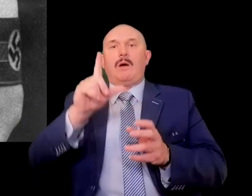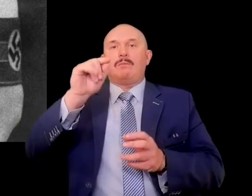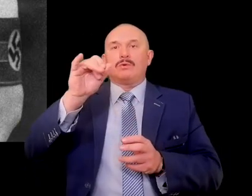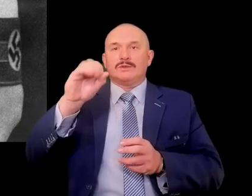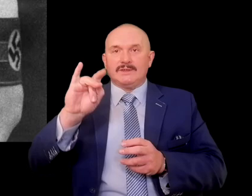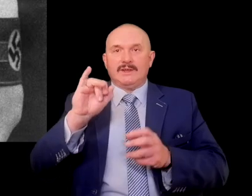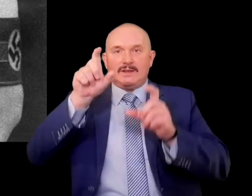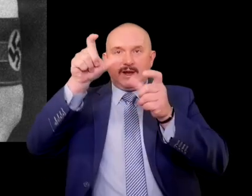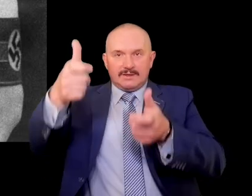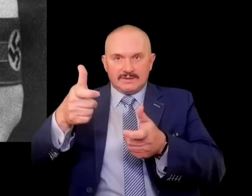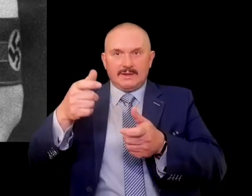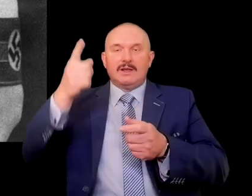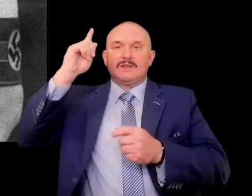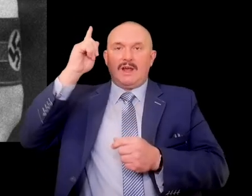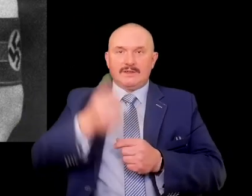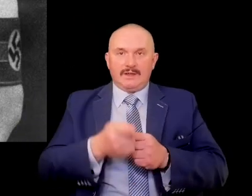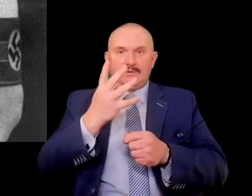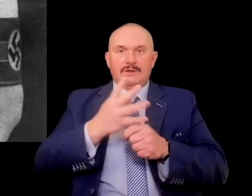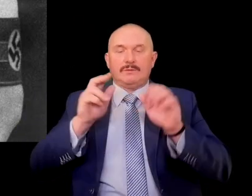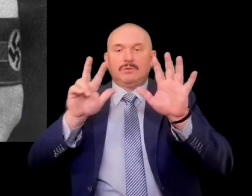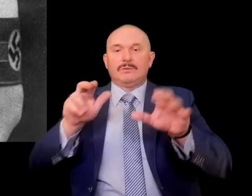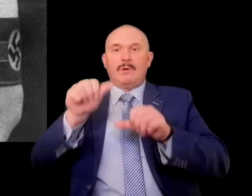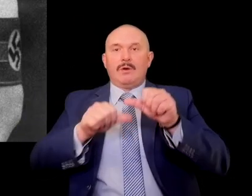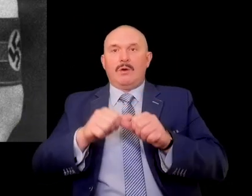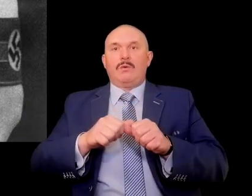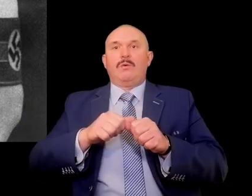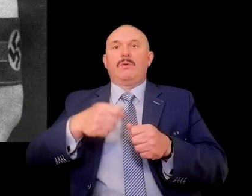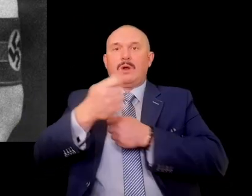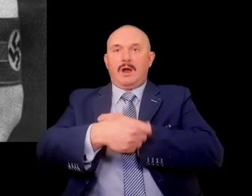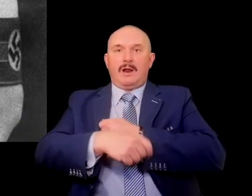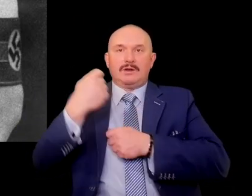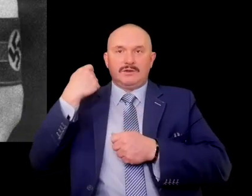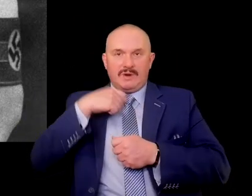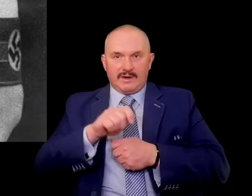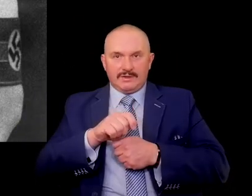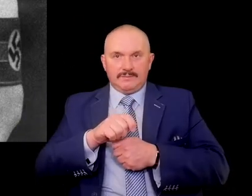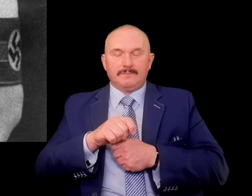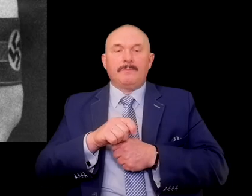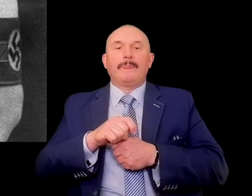He was sentenced to death in 1948. The sentence was executed 4 years later.